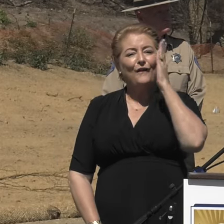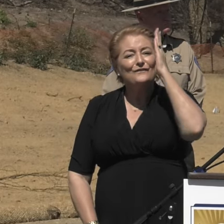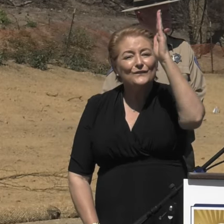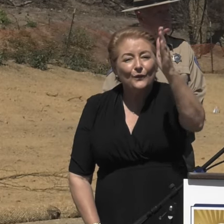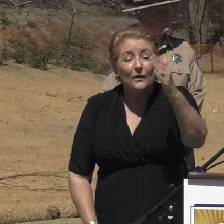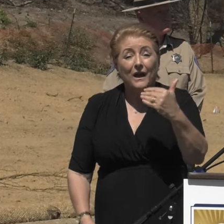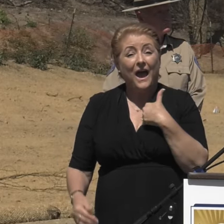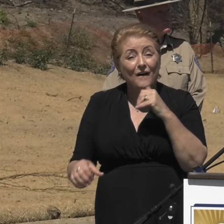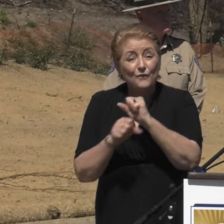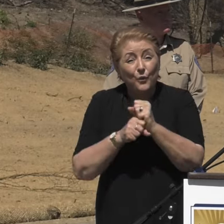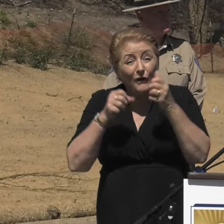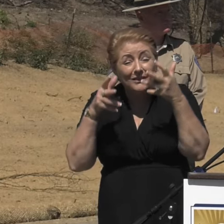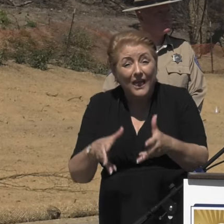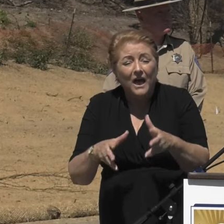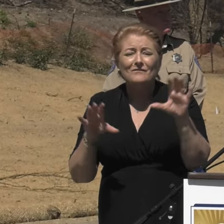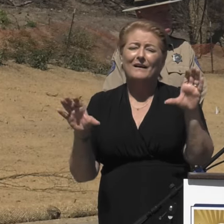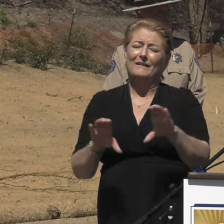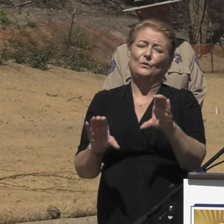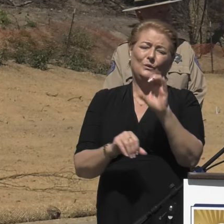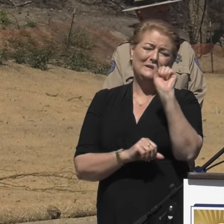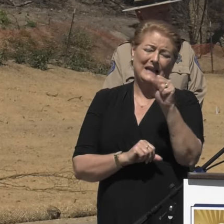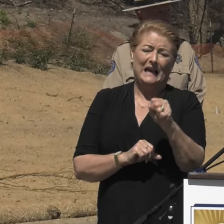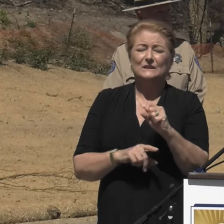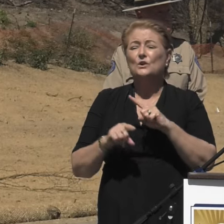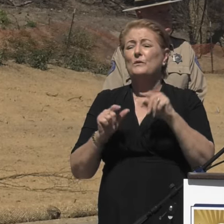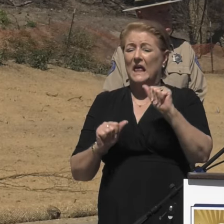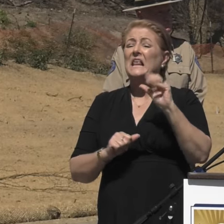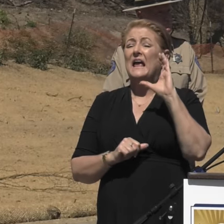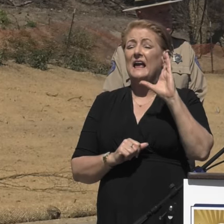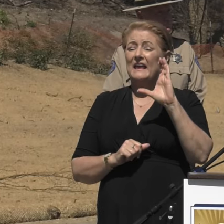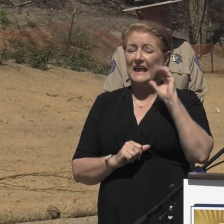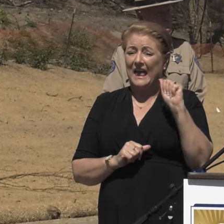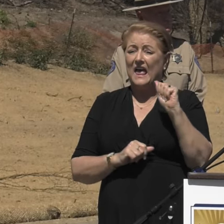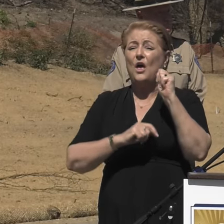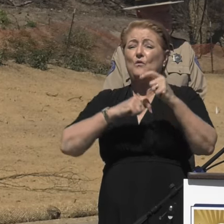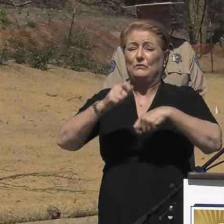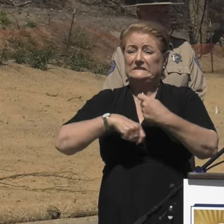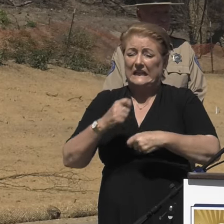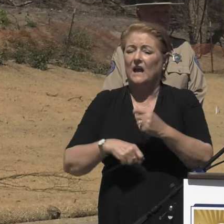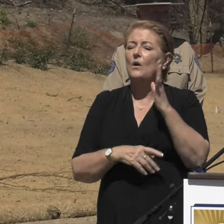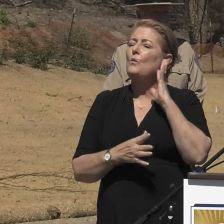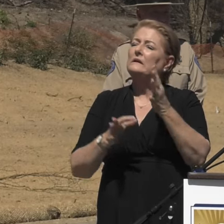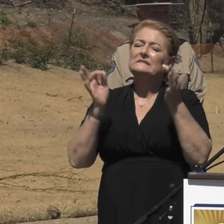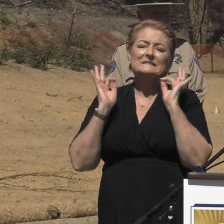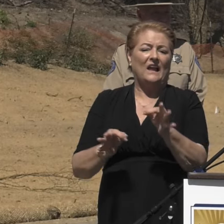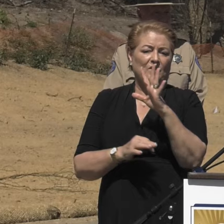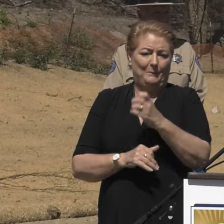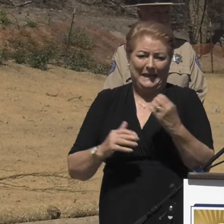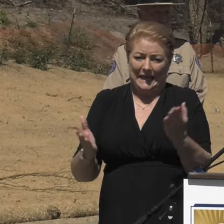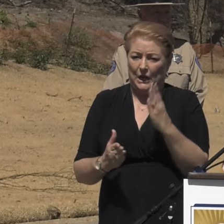but you can be sure that Cal Recycle will be here until the last property is clean, safe,